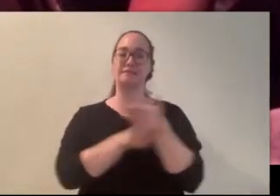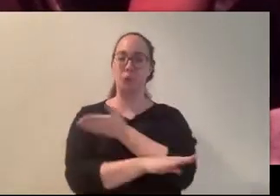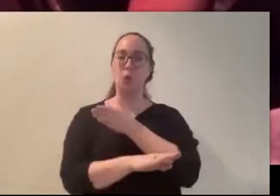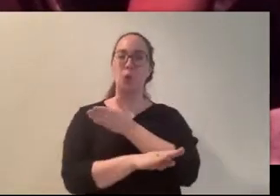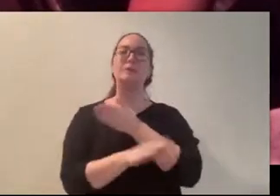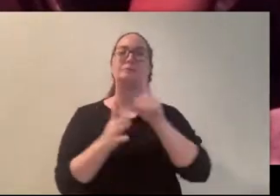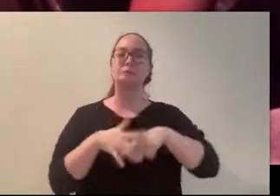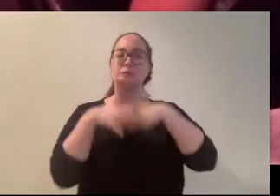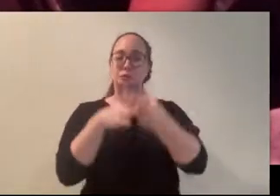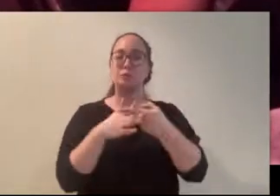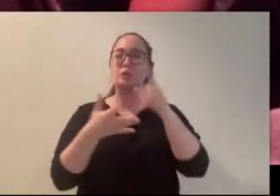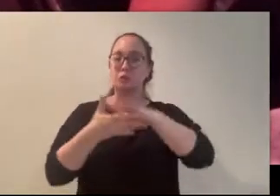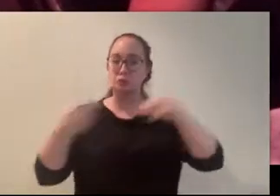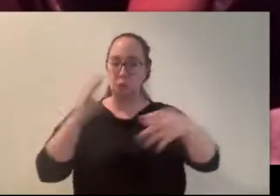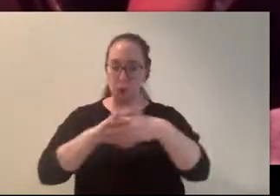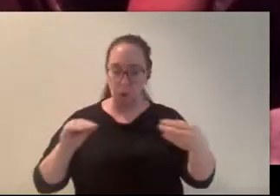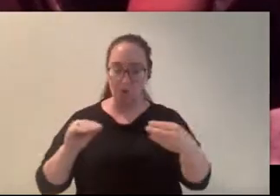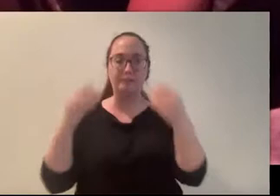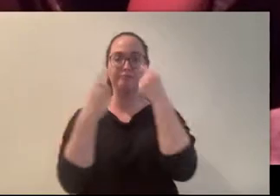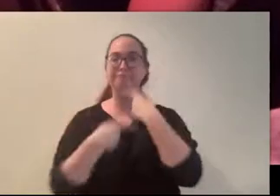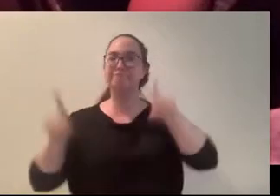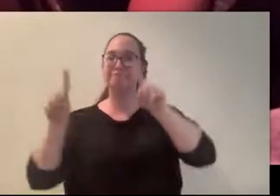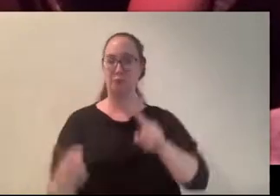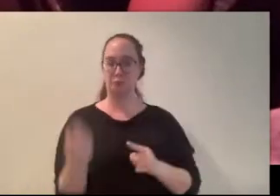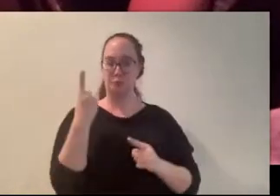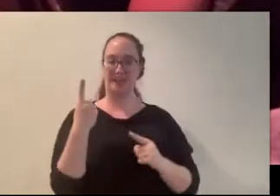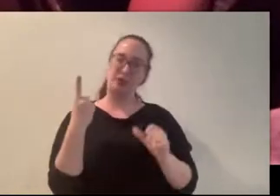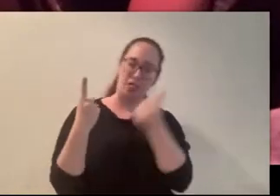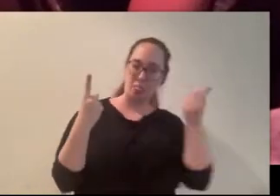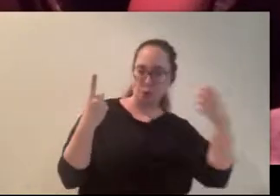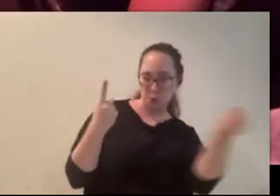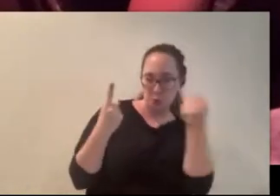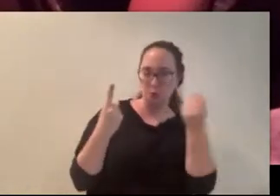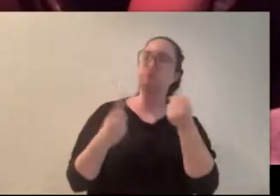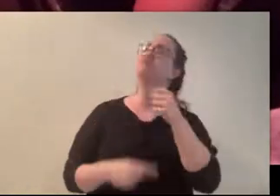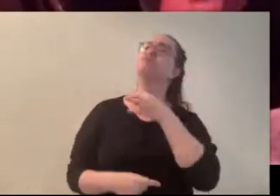rest of the announcements for the very end. First off, is what are we drinking tonight? Carly, what